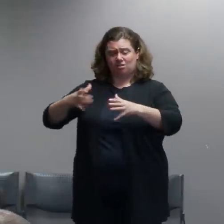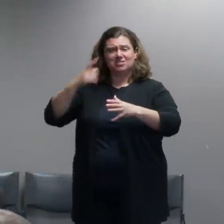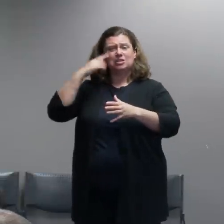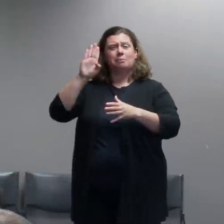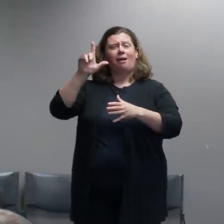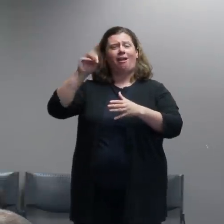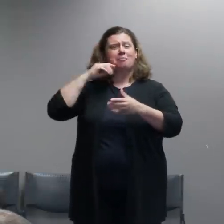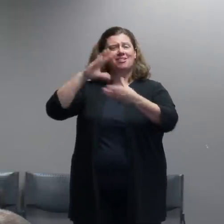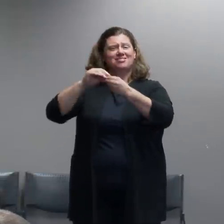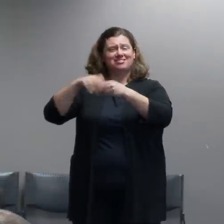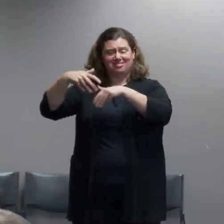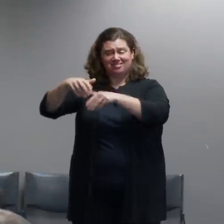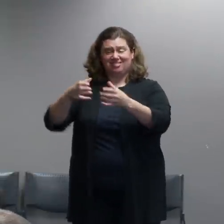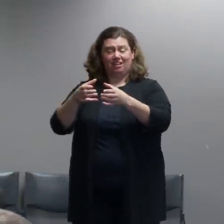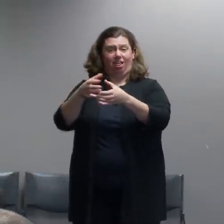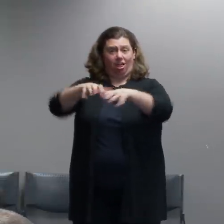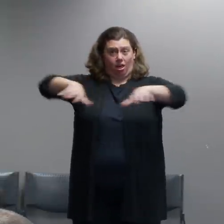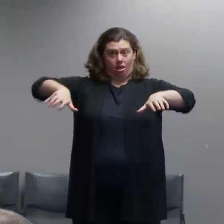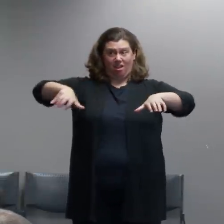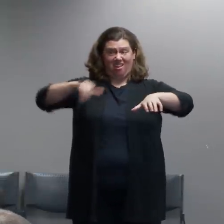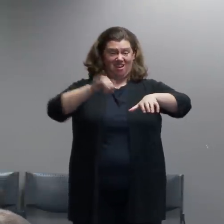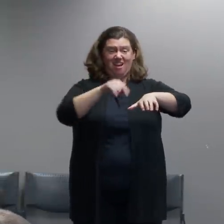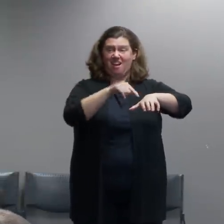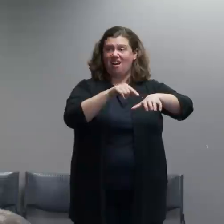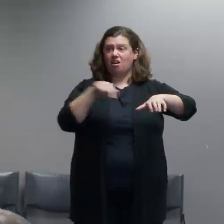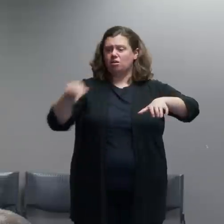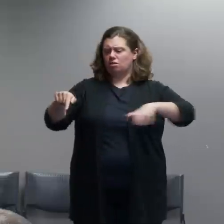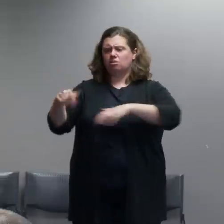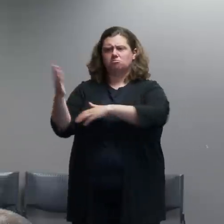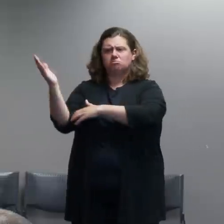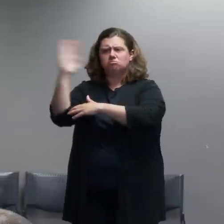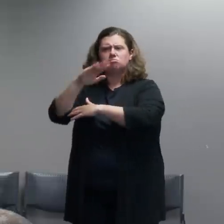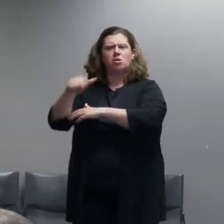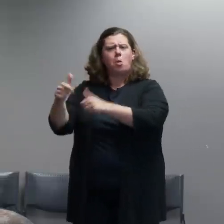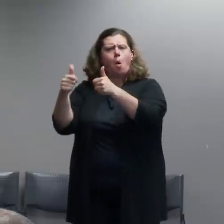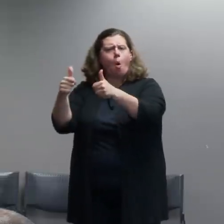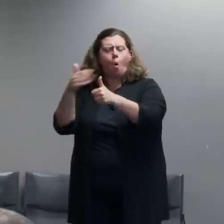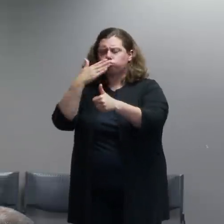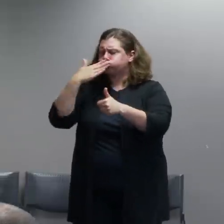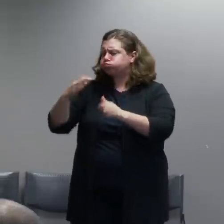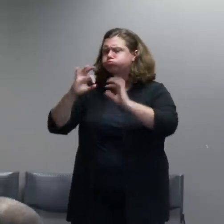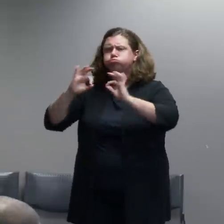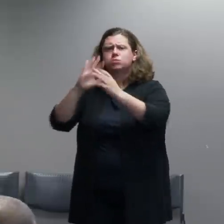Earlier in the day we would see really really large peaceful protest groups,